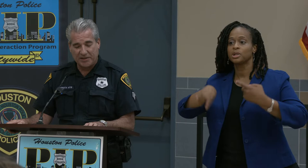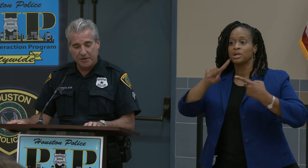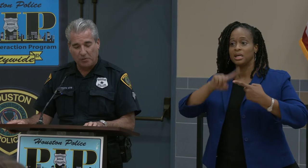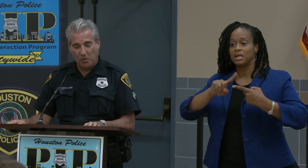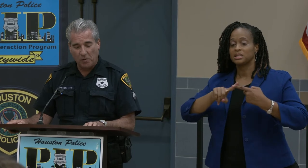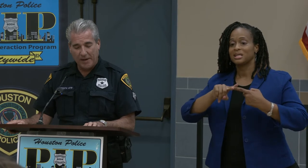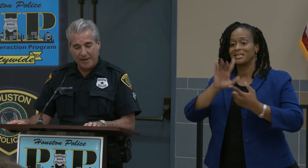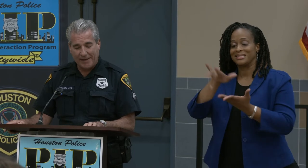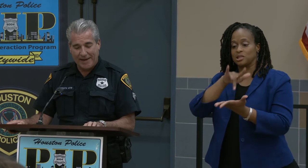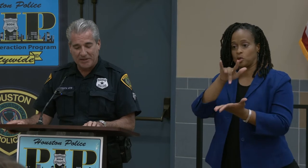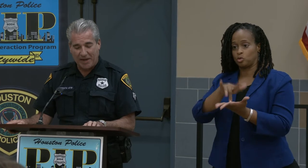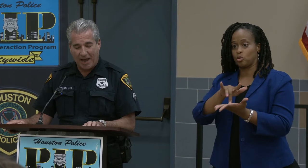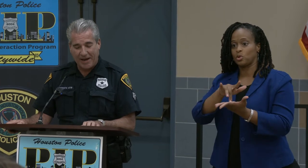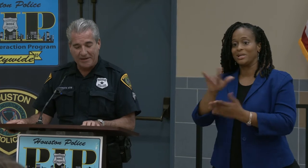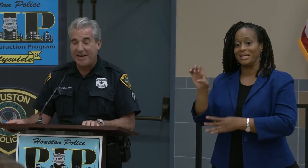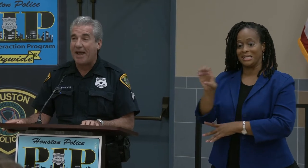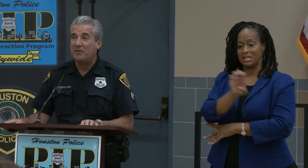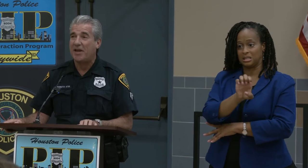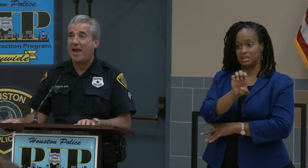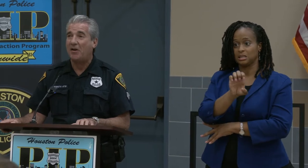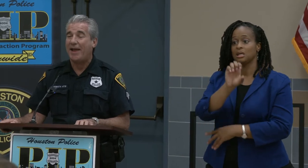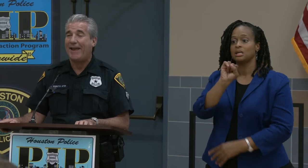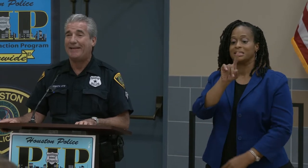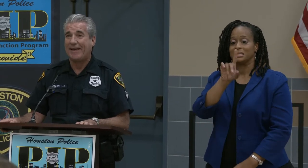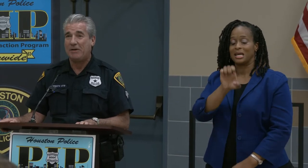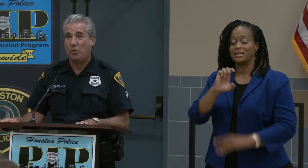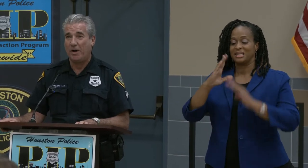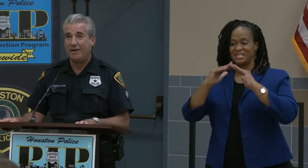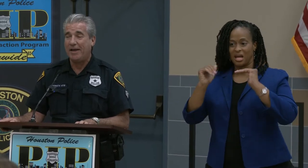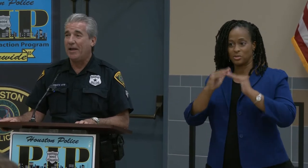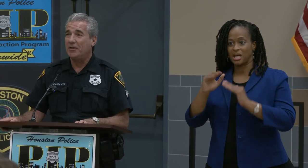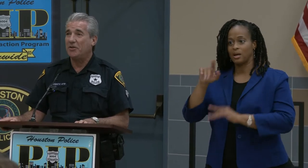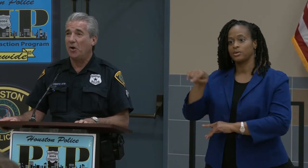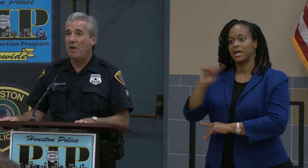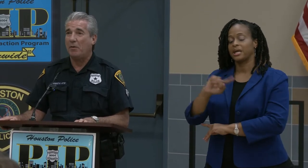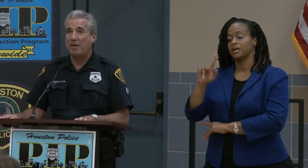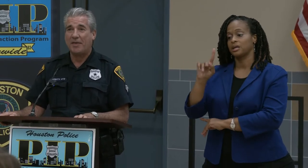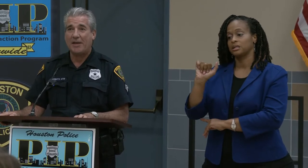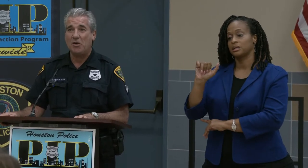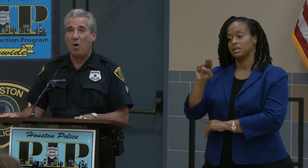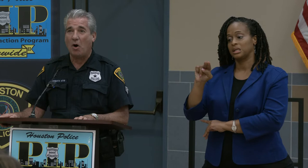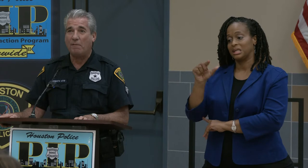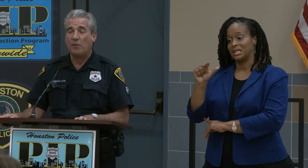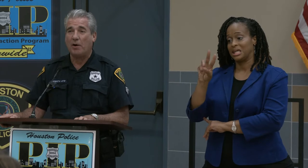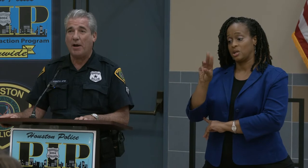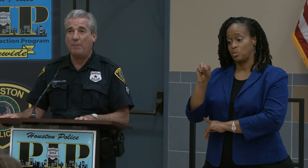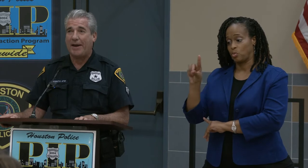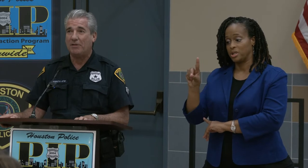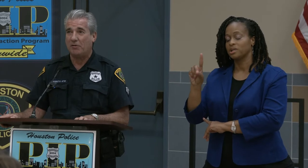central, east side, downtown and Kingwood. So we want to thank you all for making those